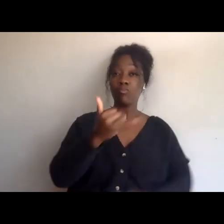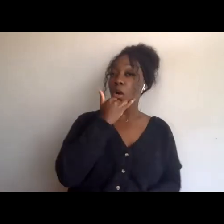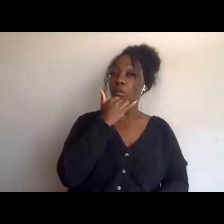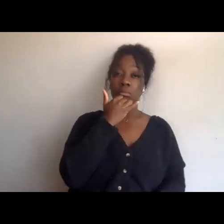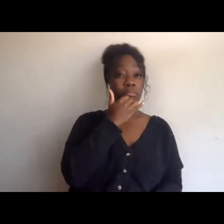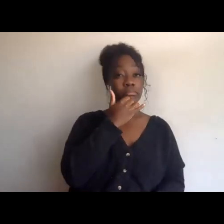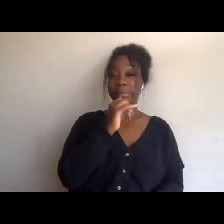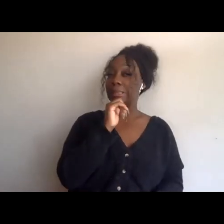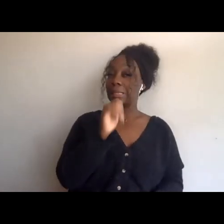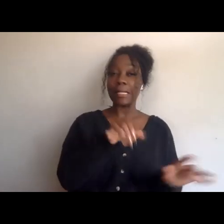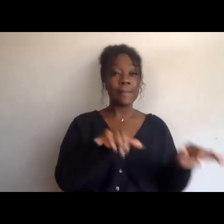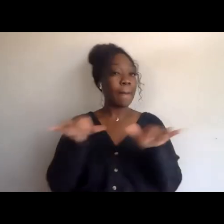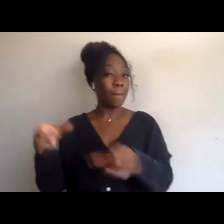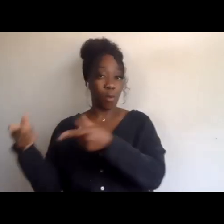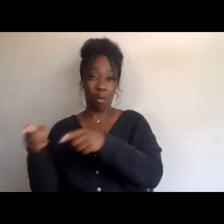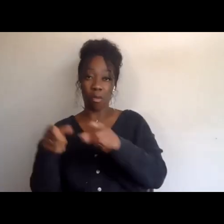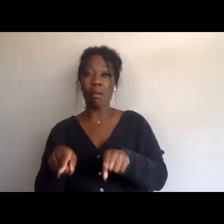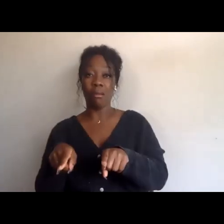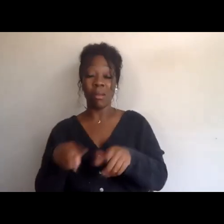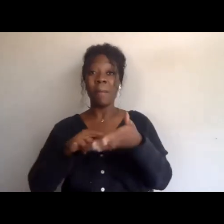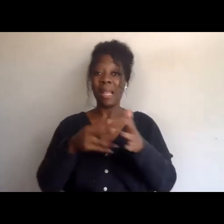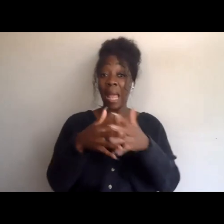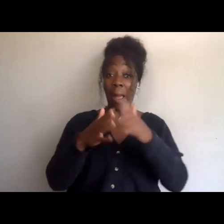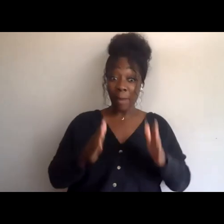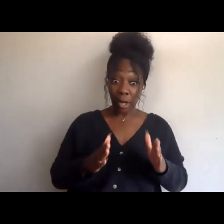and so it will support settler colonialism, right?